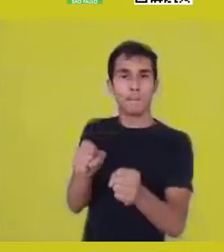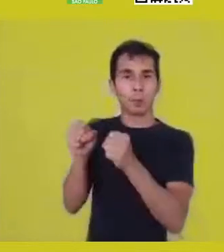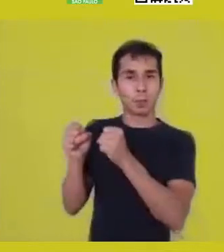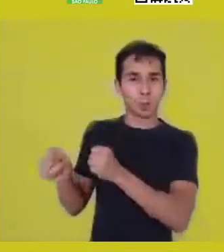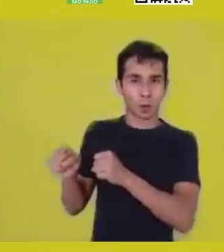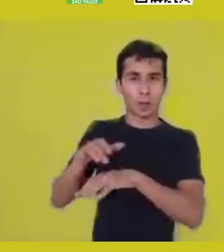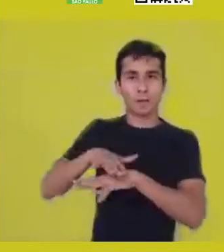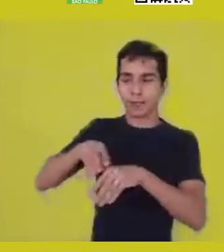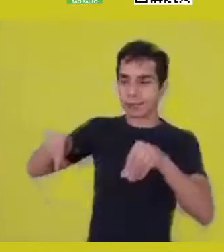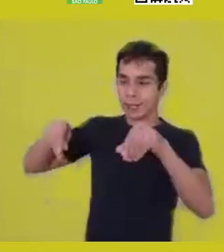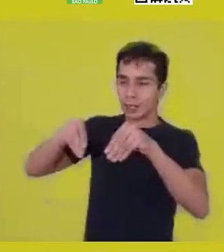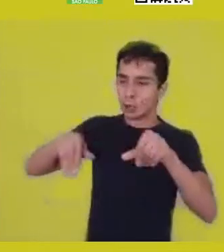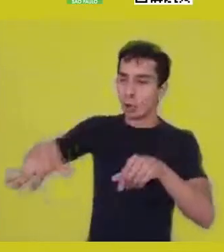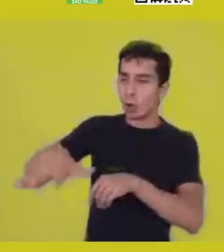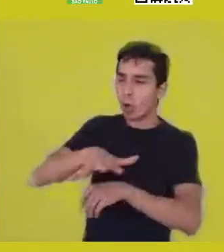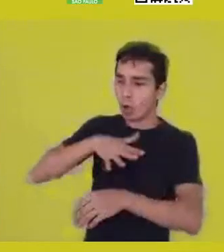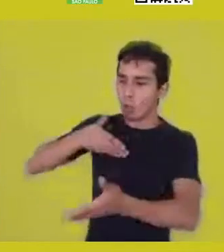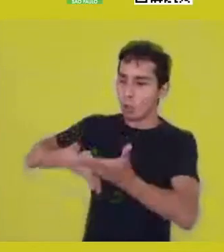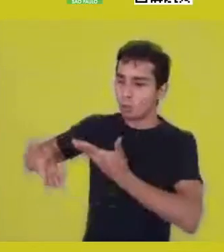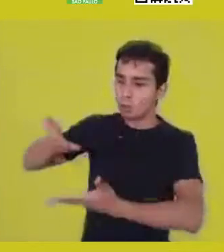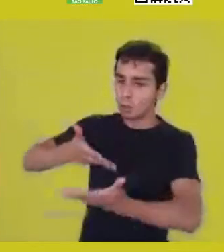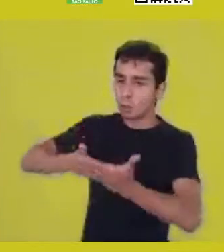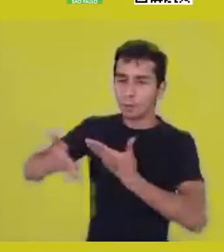that happens because of this principle,